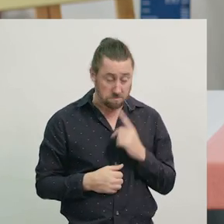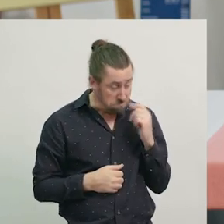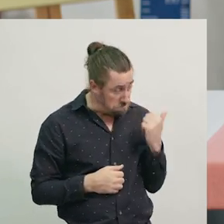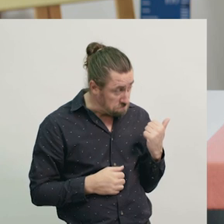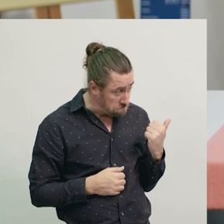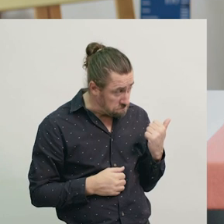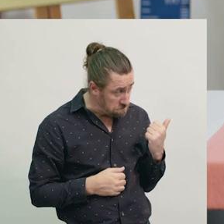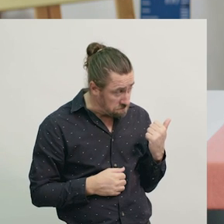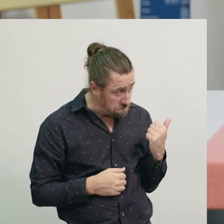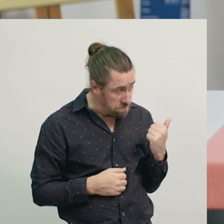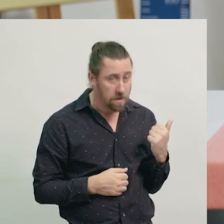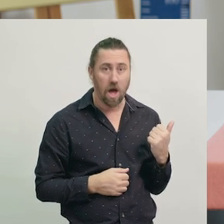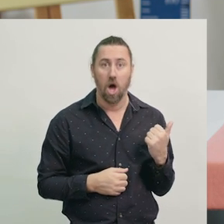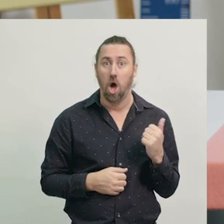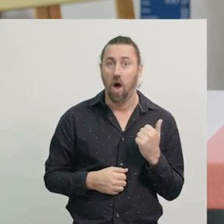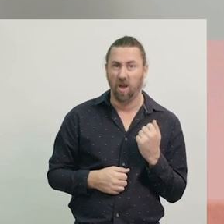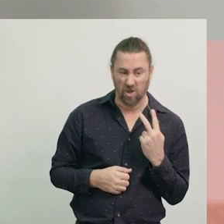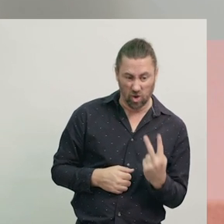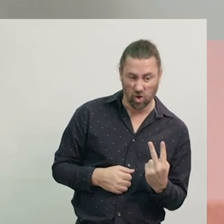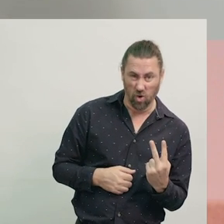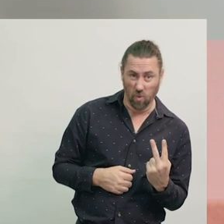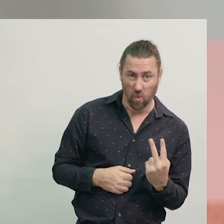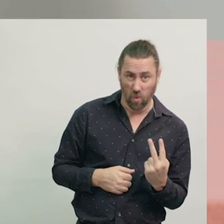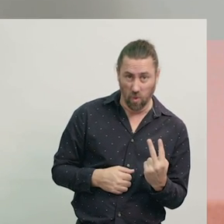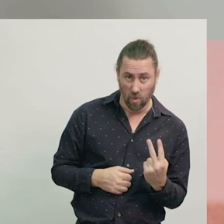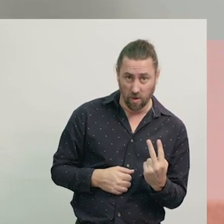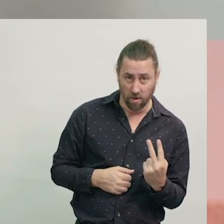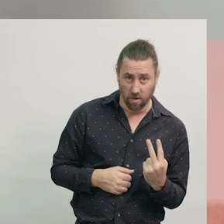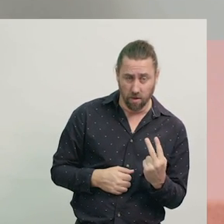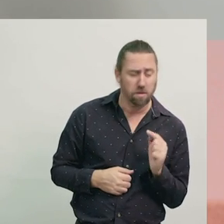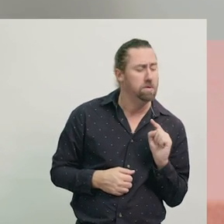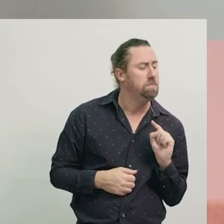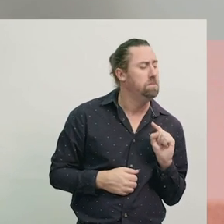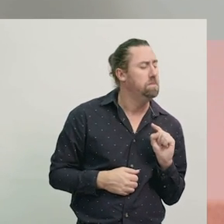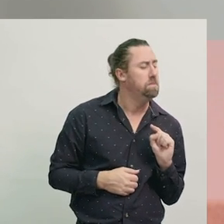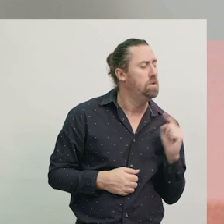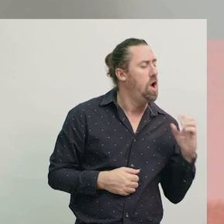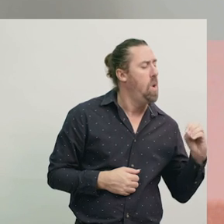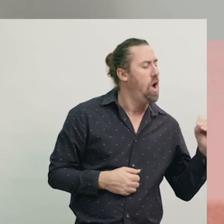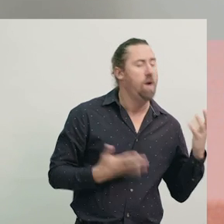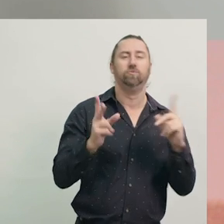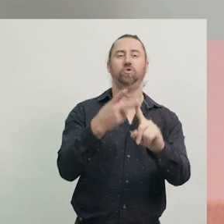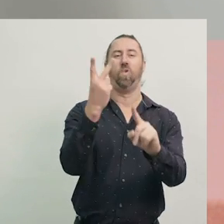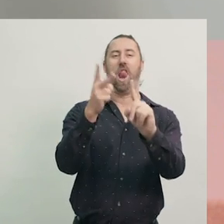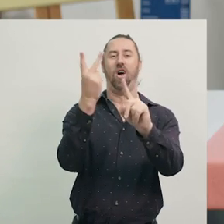This digital clock has a 2 showing the hour. It’s 2 o’clock.